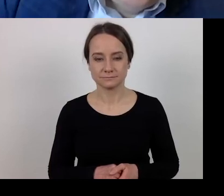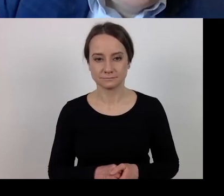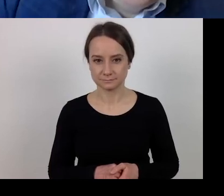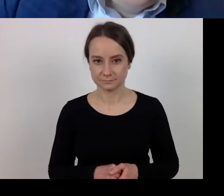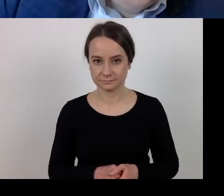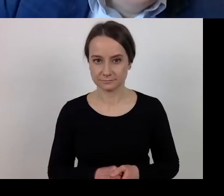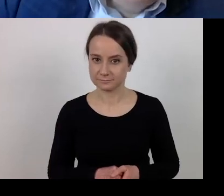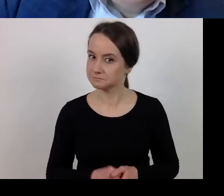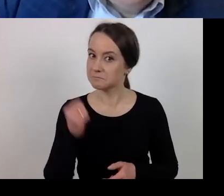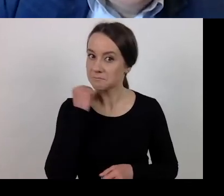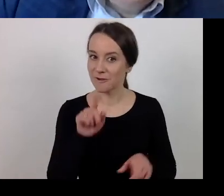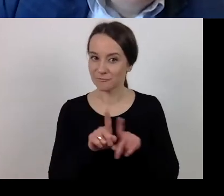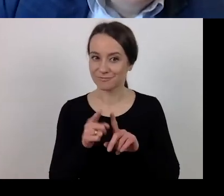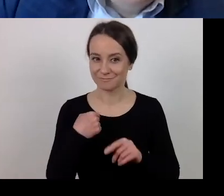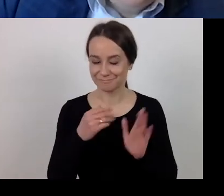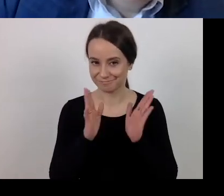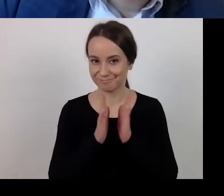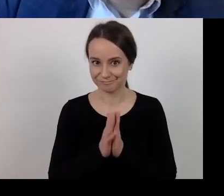Please complete the survey.